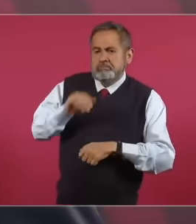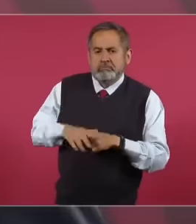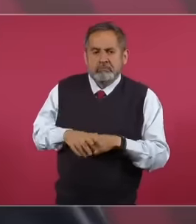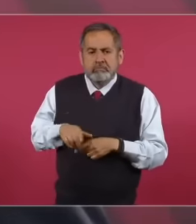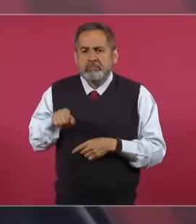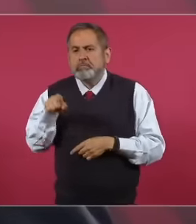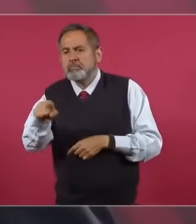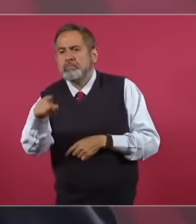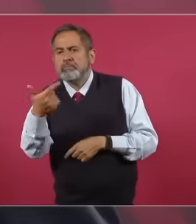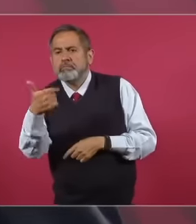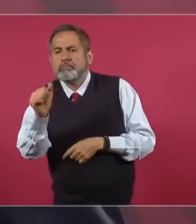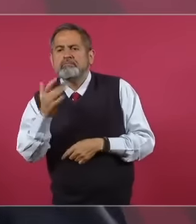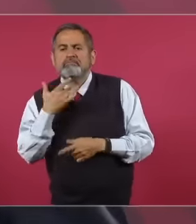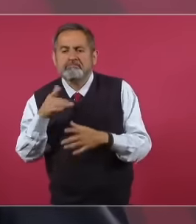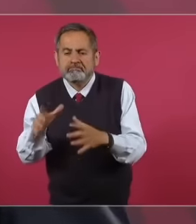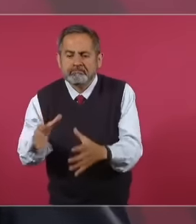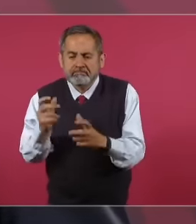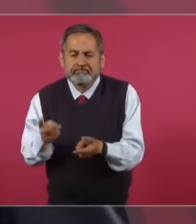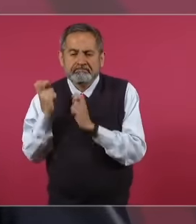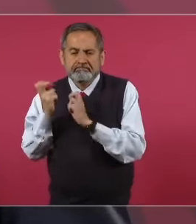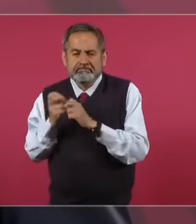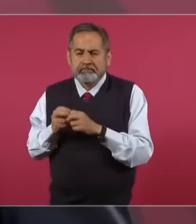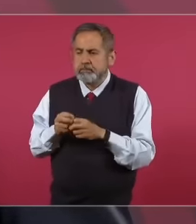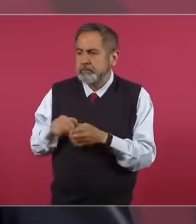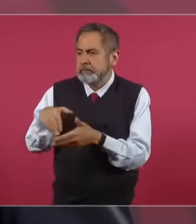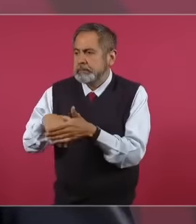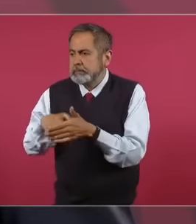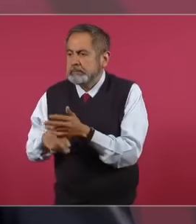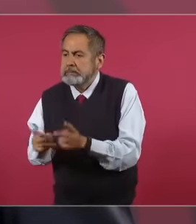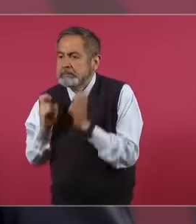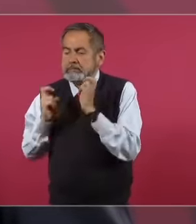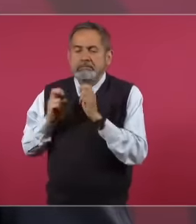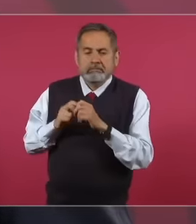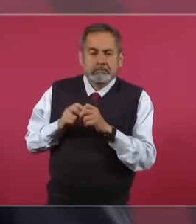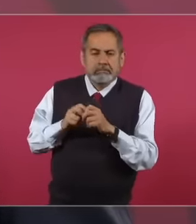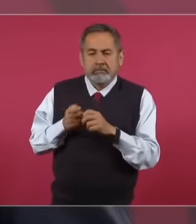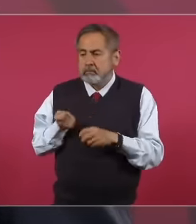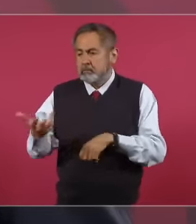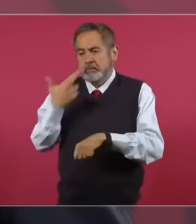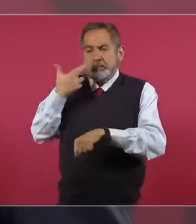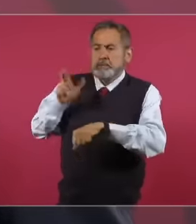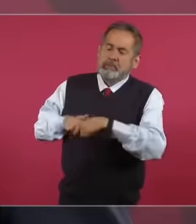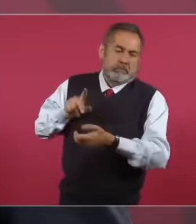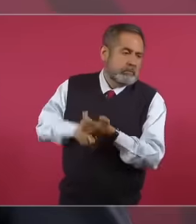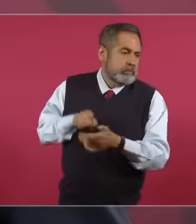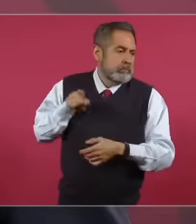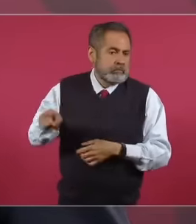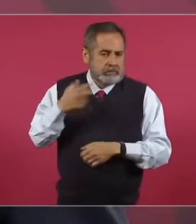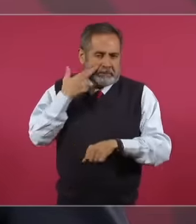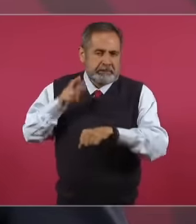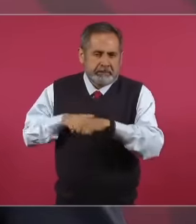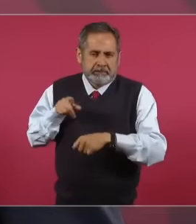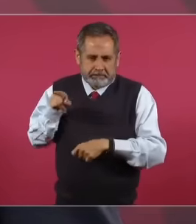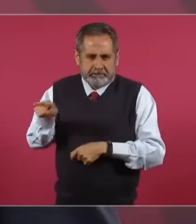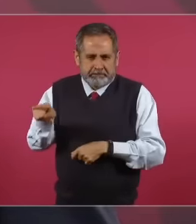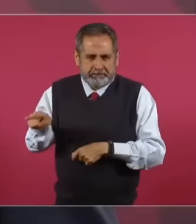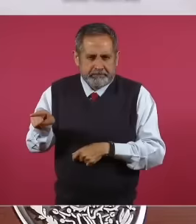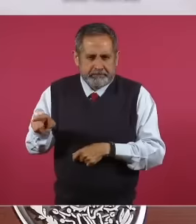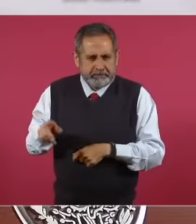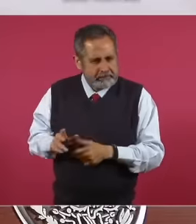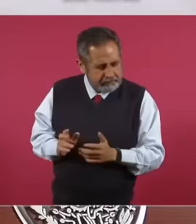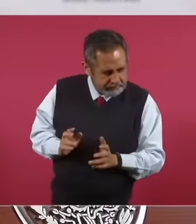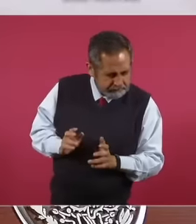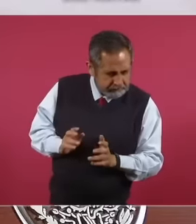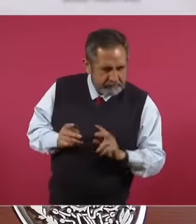gas cylinder who stole a bag in the market that was the thief and the great